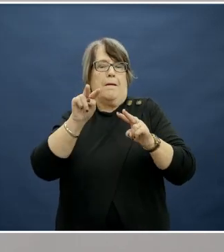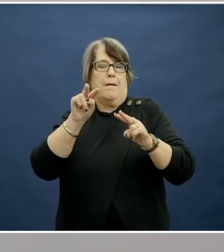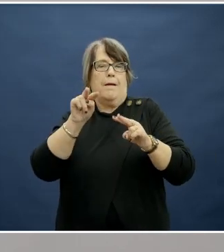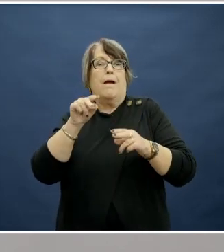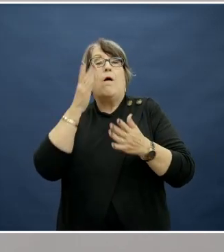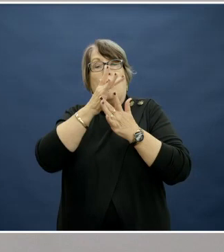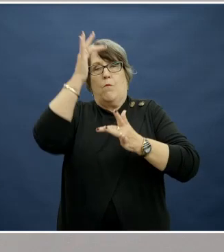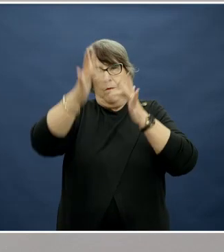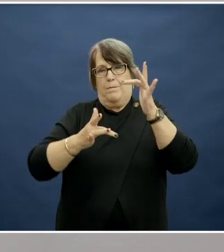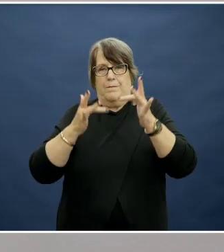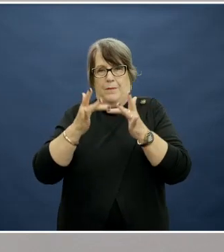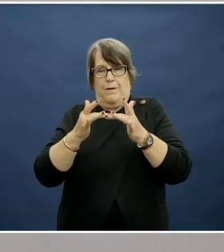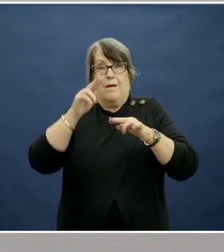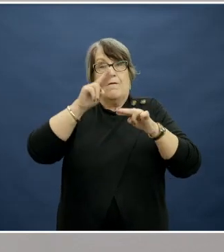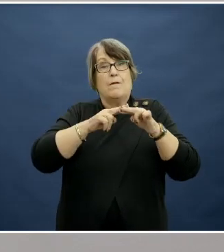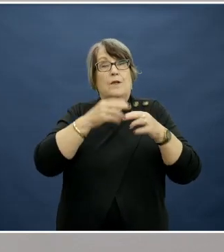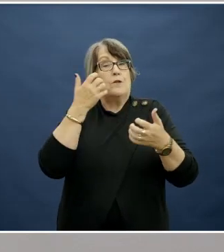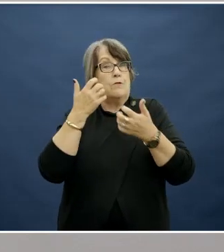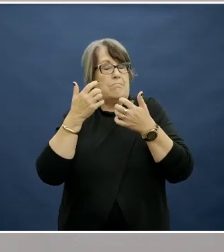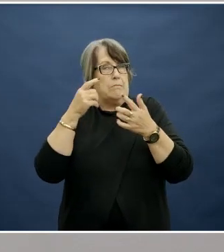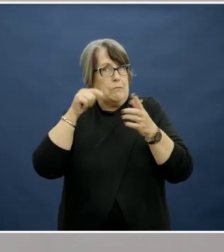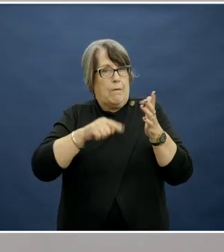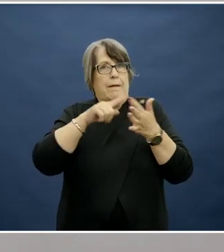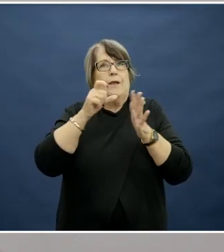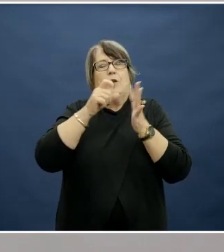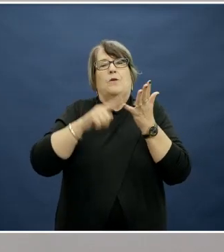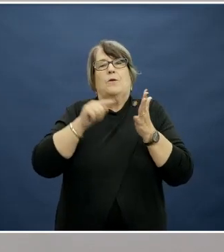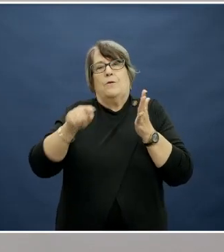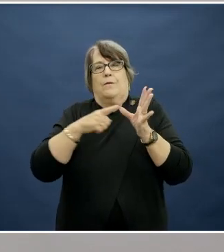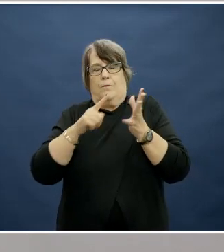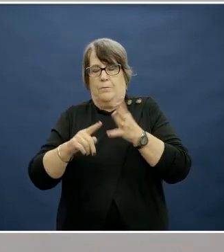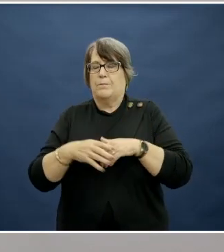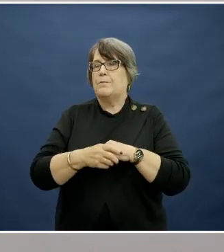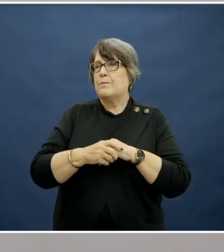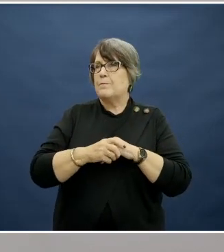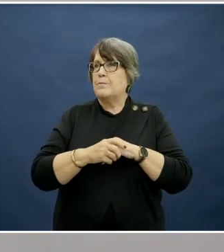our website: flinders.edu.au.